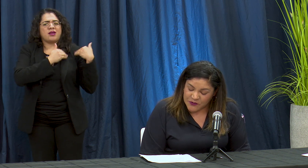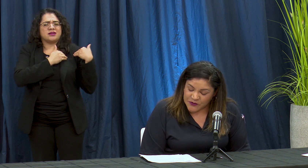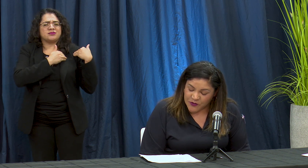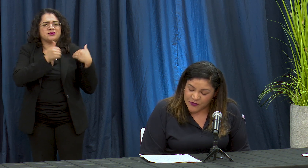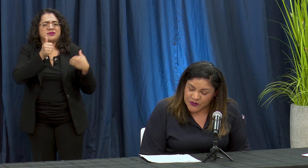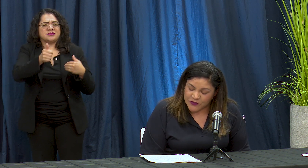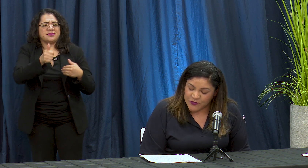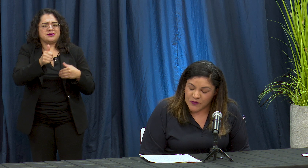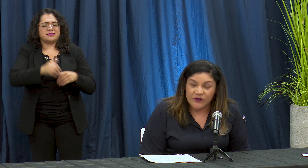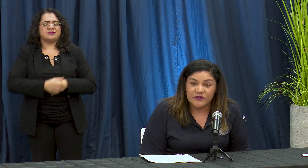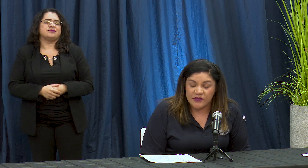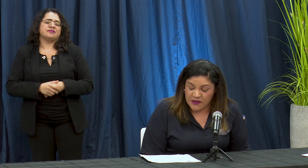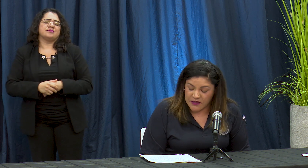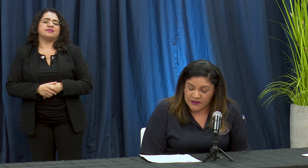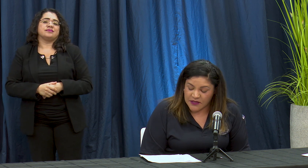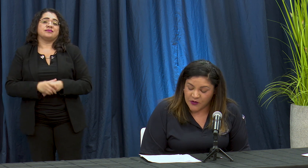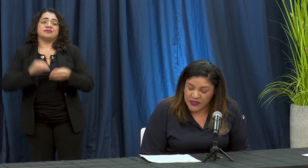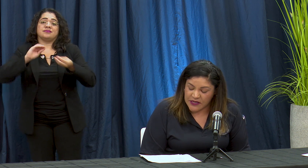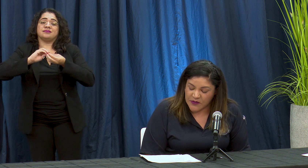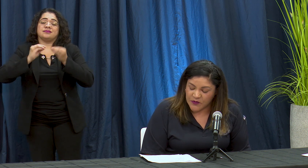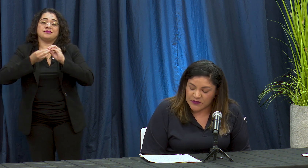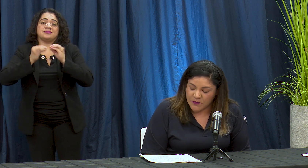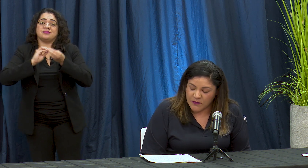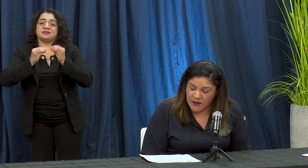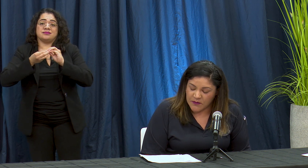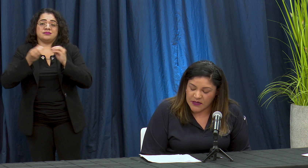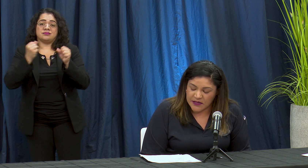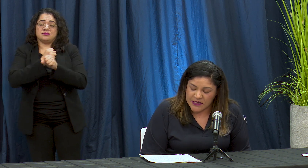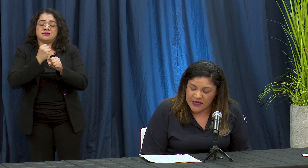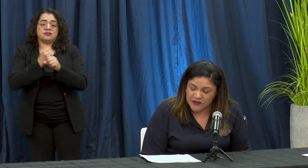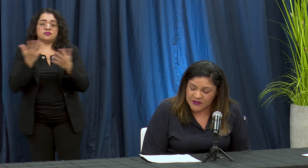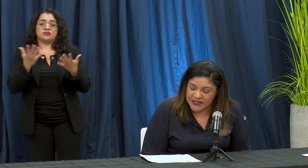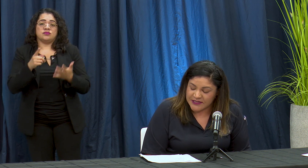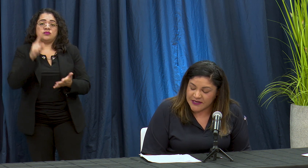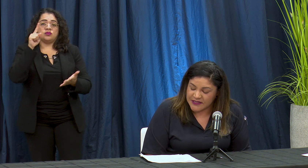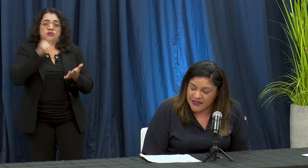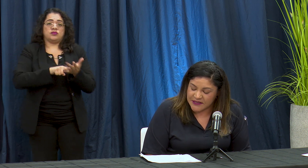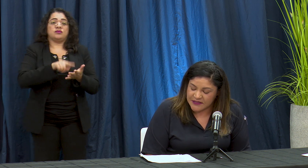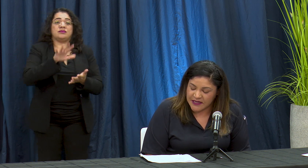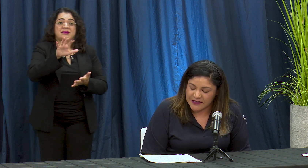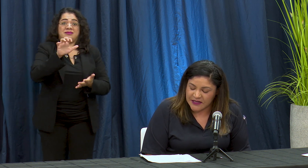con nuestros números desde hoy tenemos milk in en toast res residentes cancel